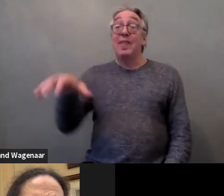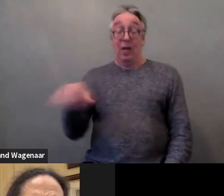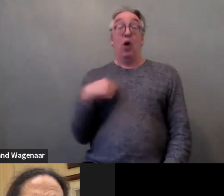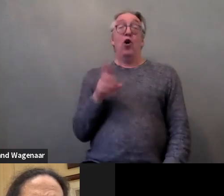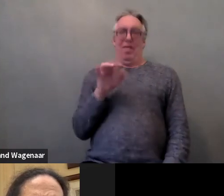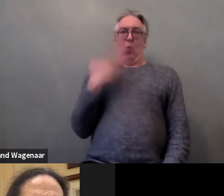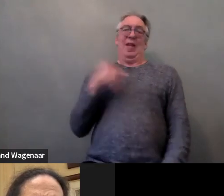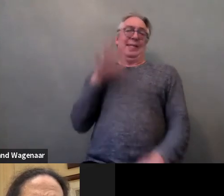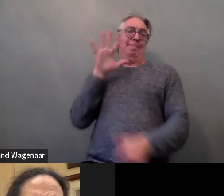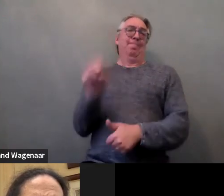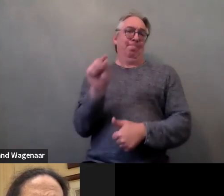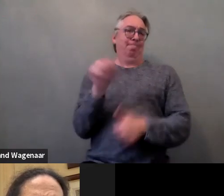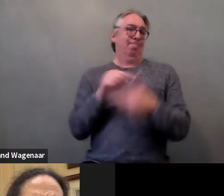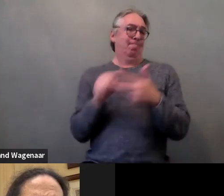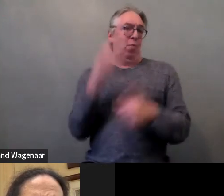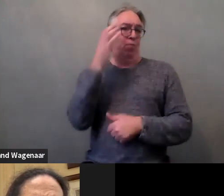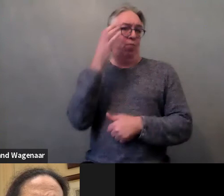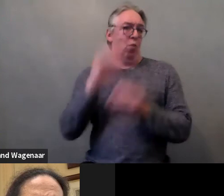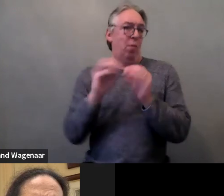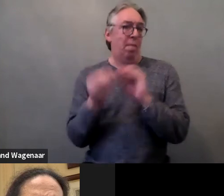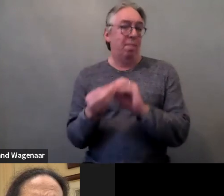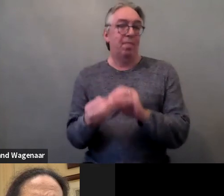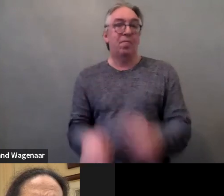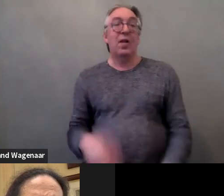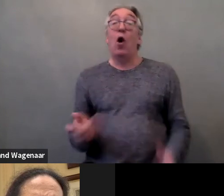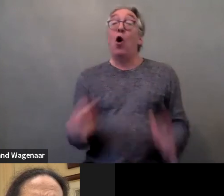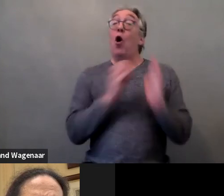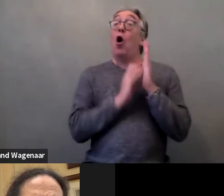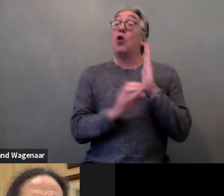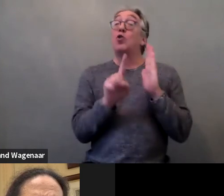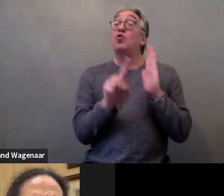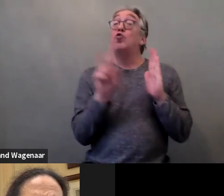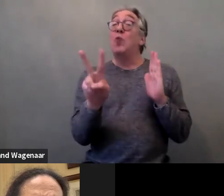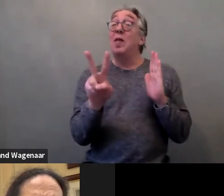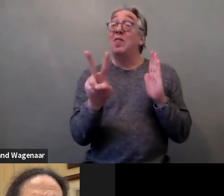regarding preventive measures which article 12 of Convention covers.